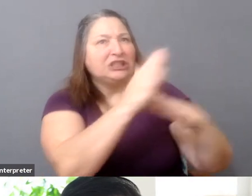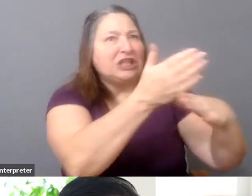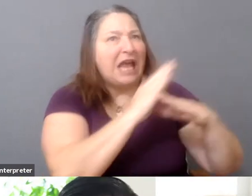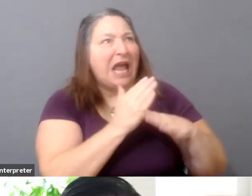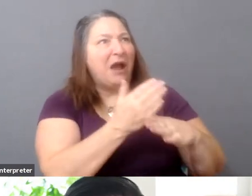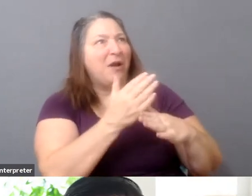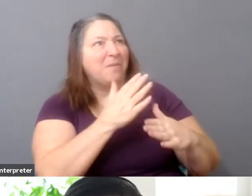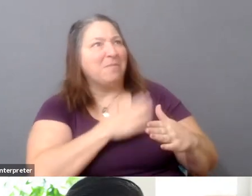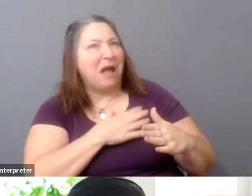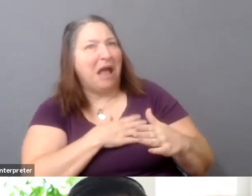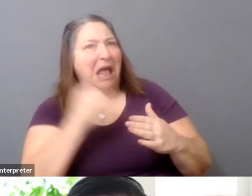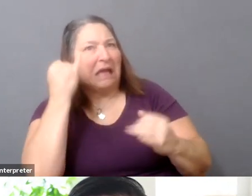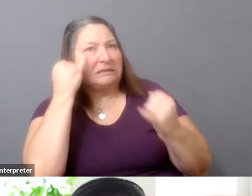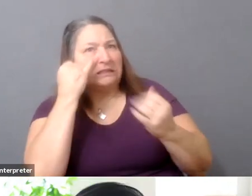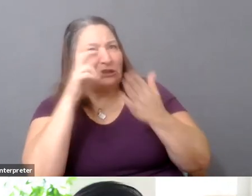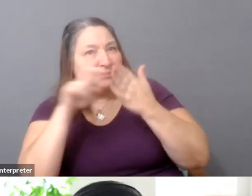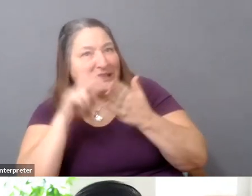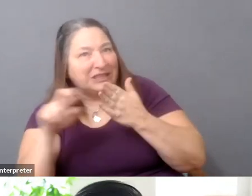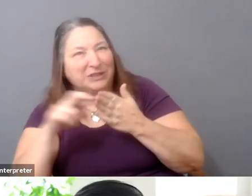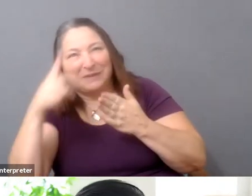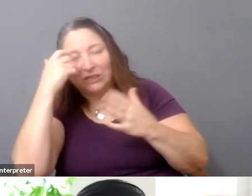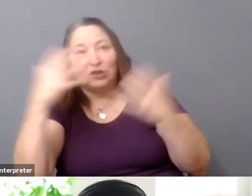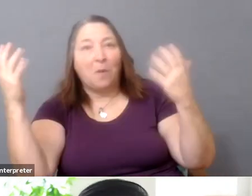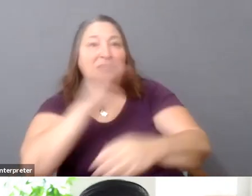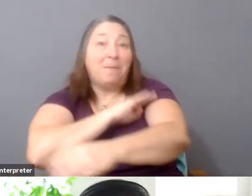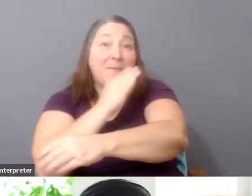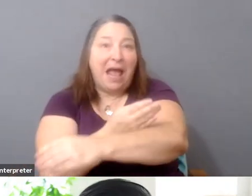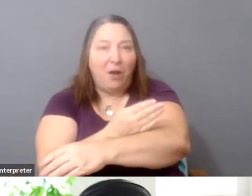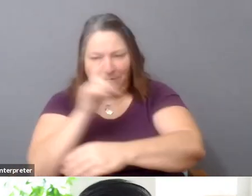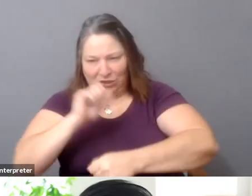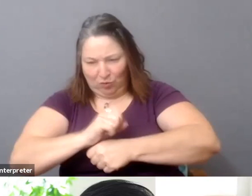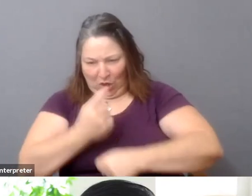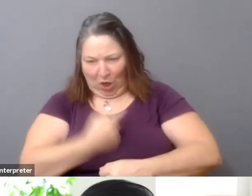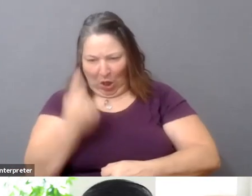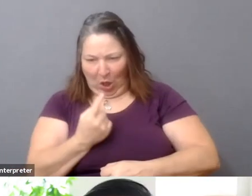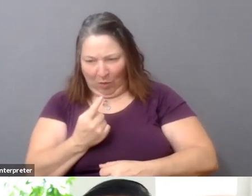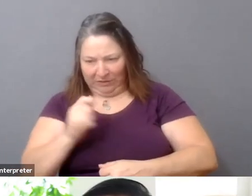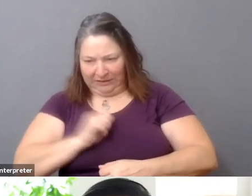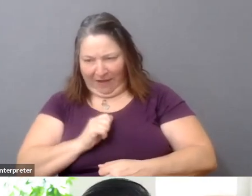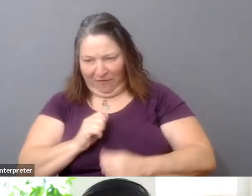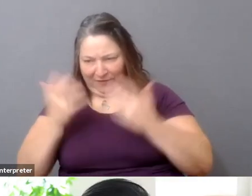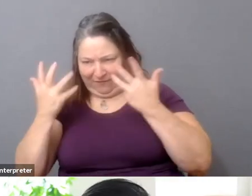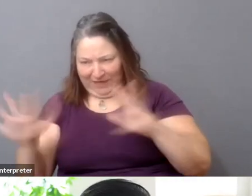But I think there's an analog I think in the tech industry where people have started to understand that being in stealth for too long is ultimately